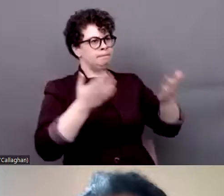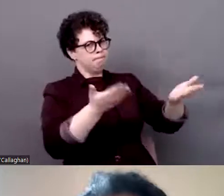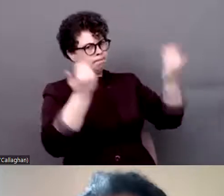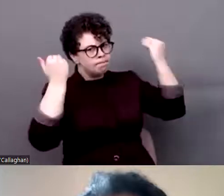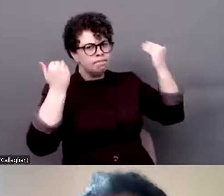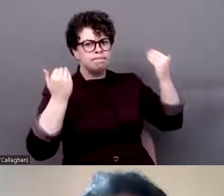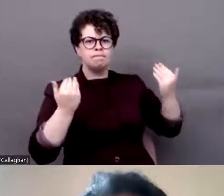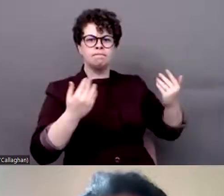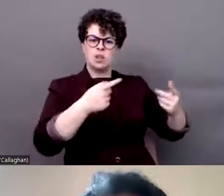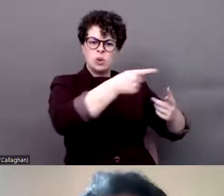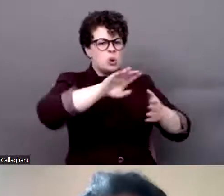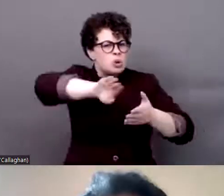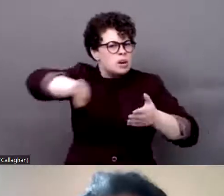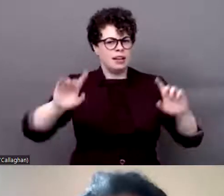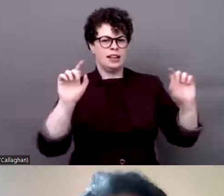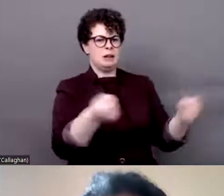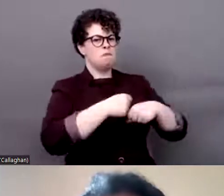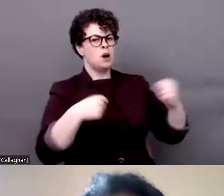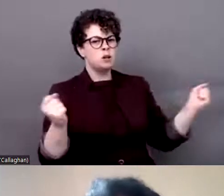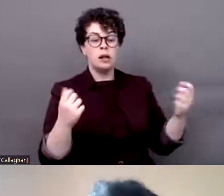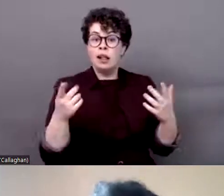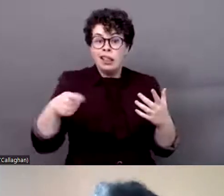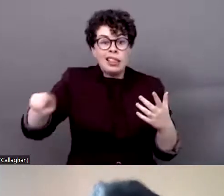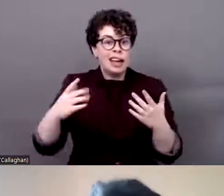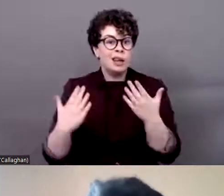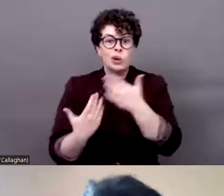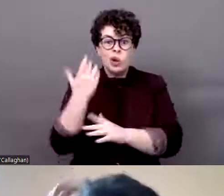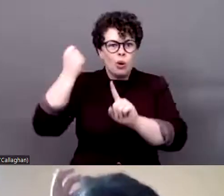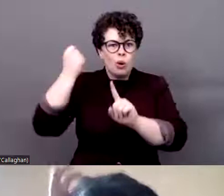arisen which champion the voices of those who until recently have